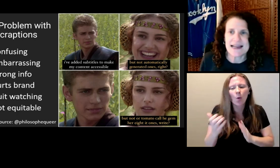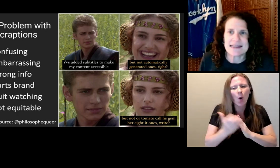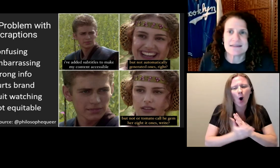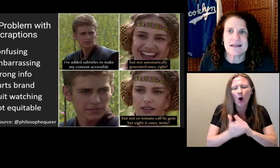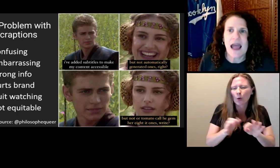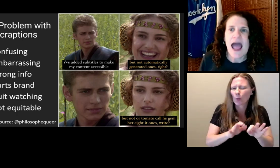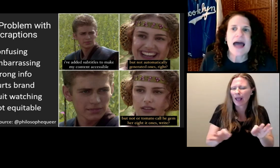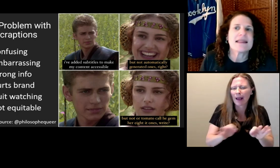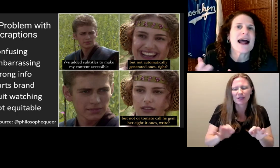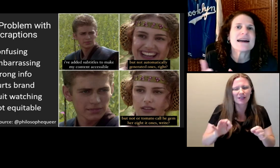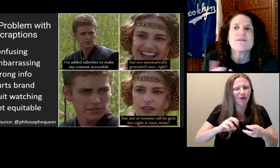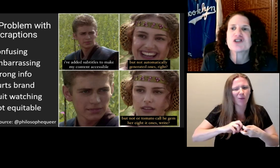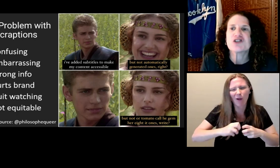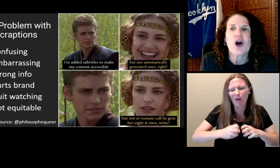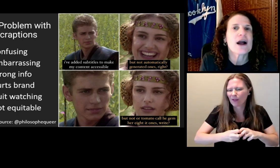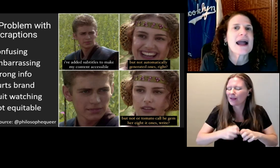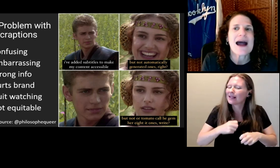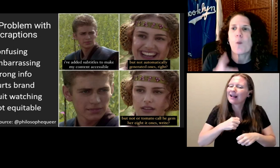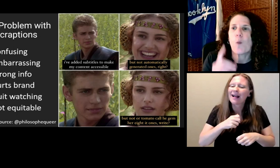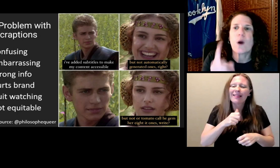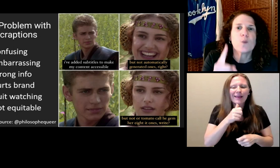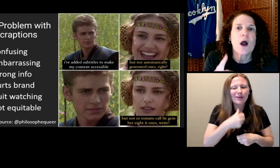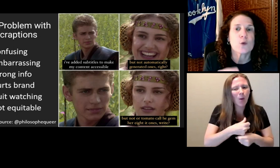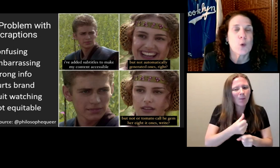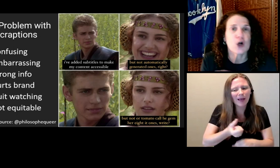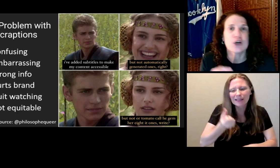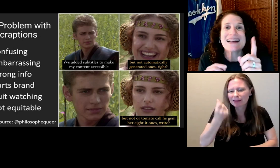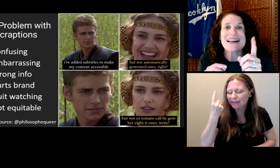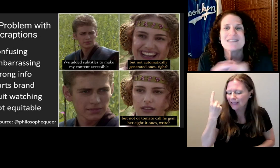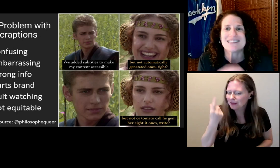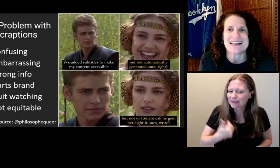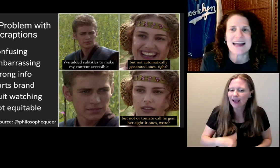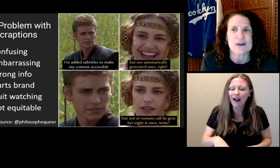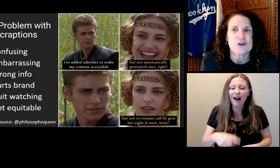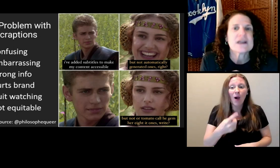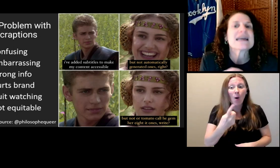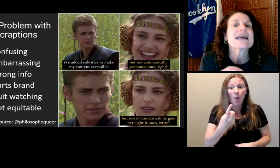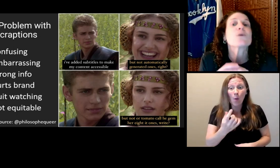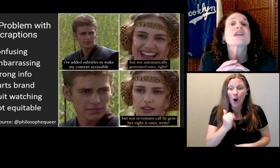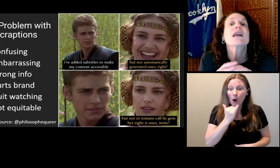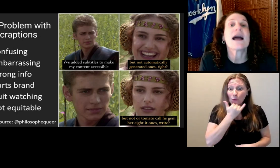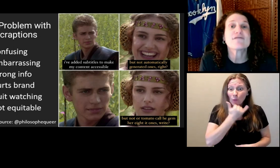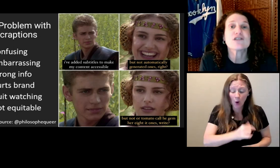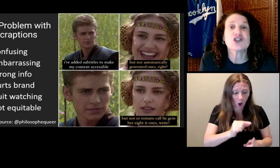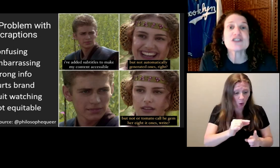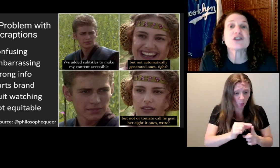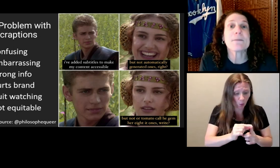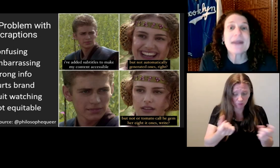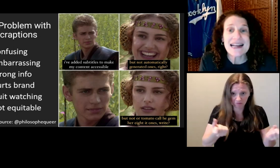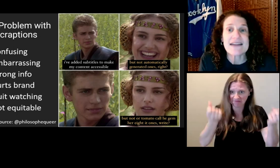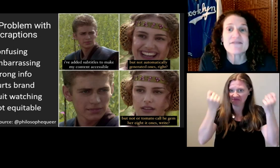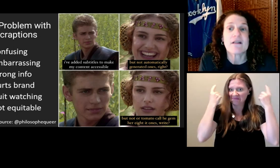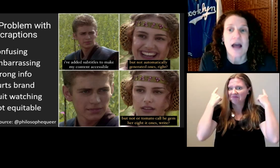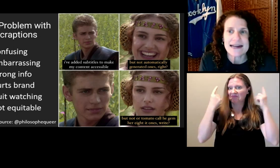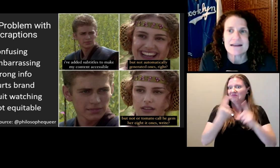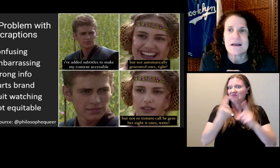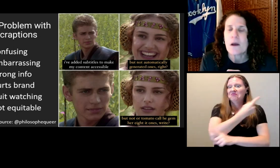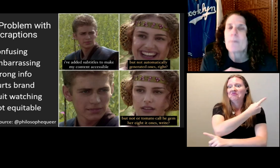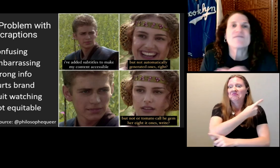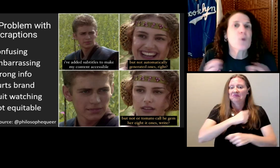And one wrong word or a missing letter is enough to change the meaning of a line.